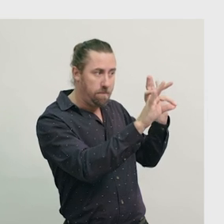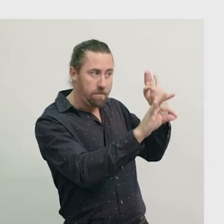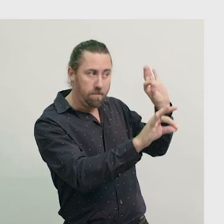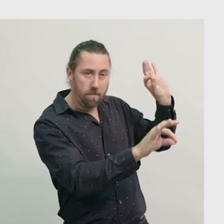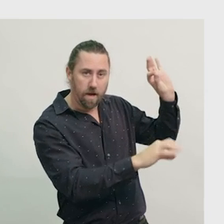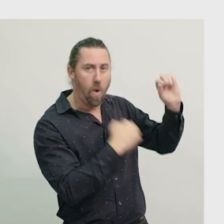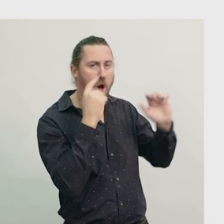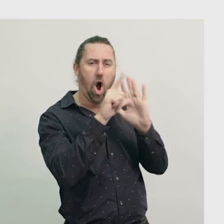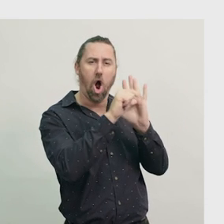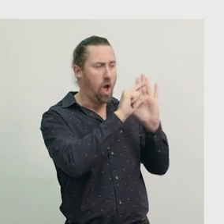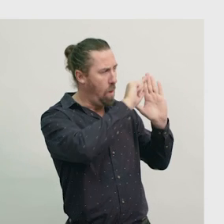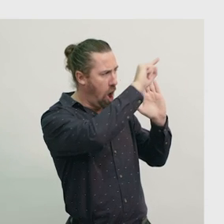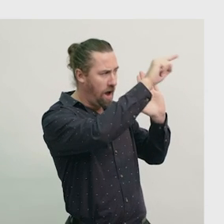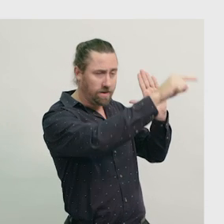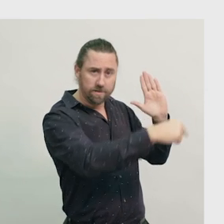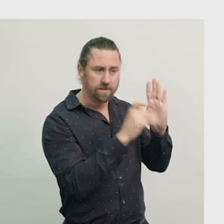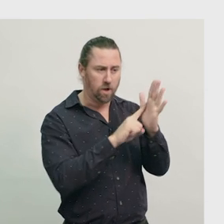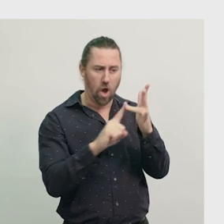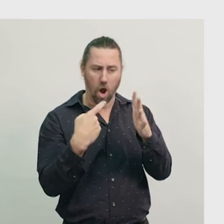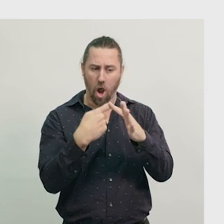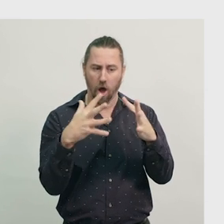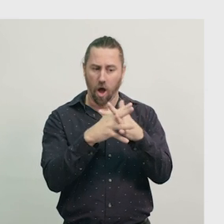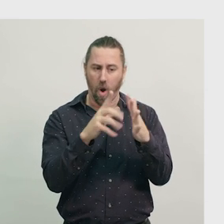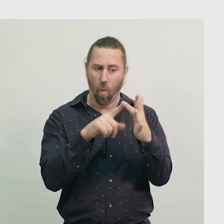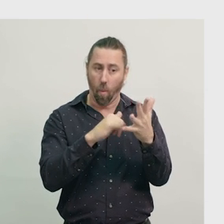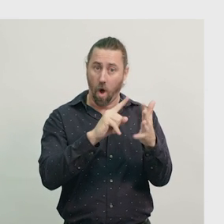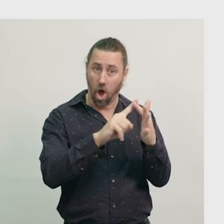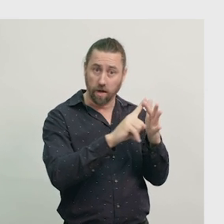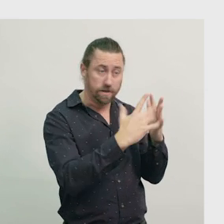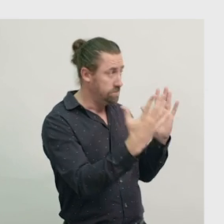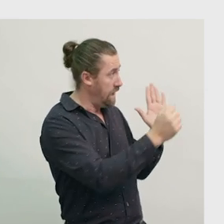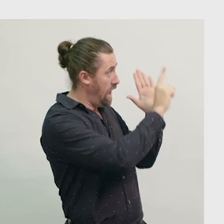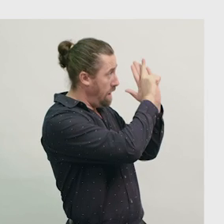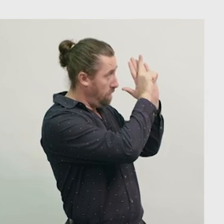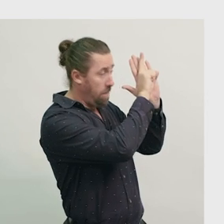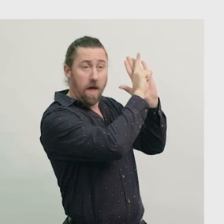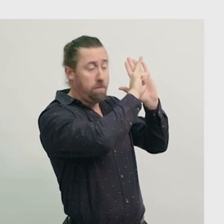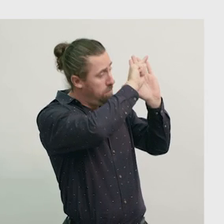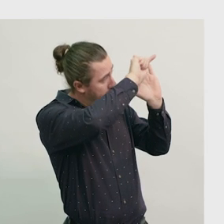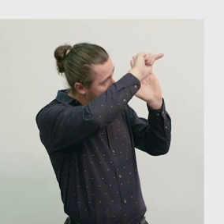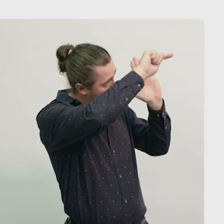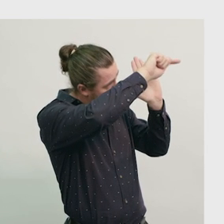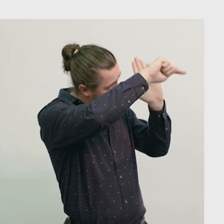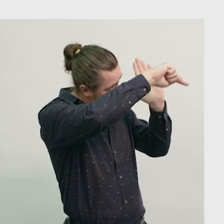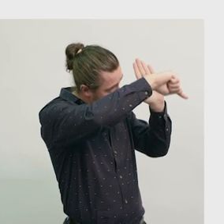Clockwise! This means the clock hands move from the top to the right and then down,